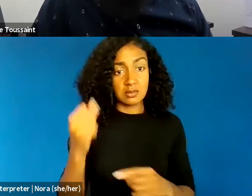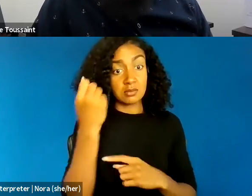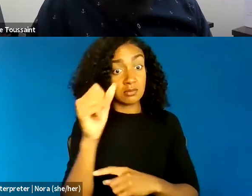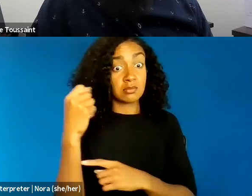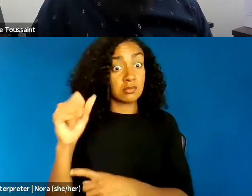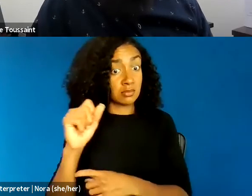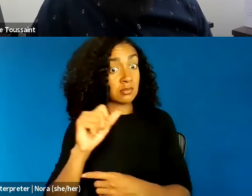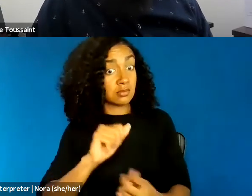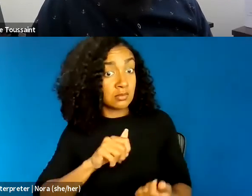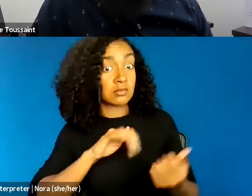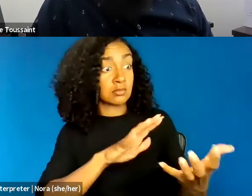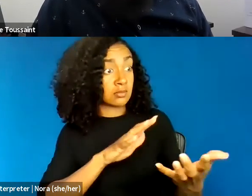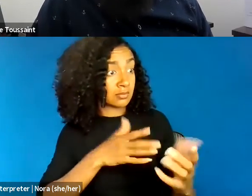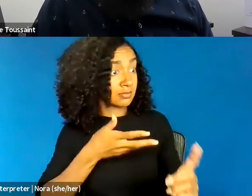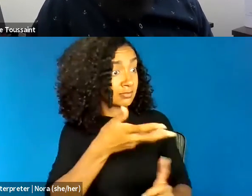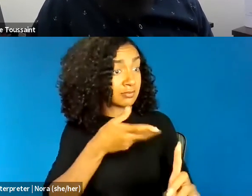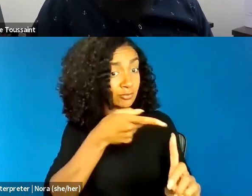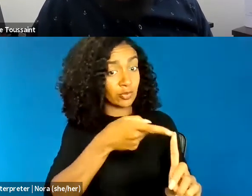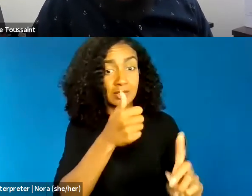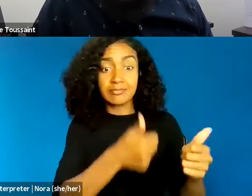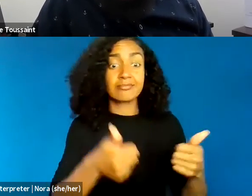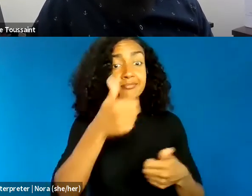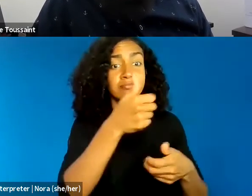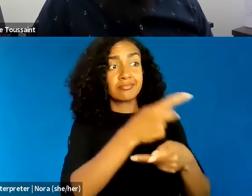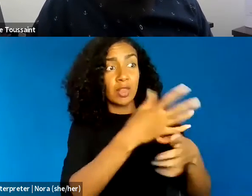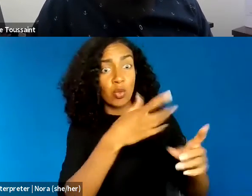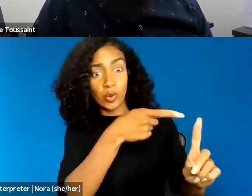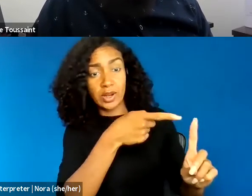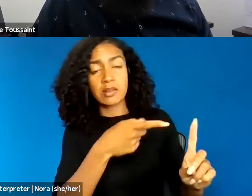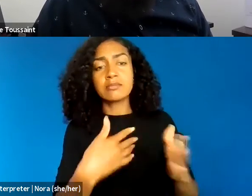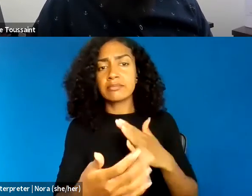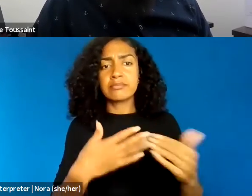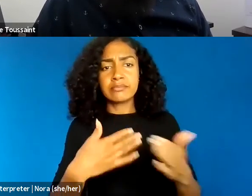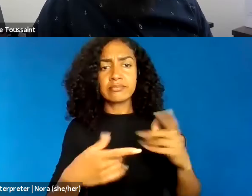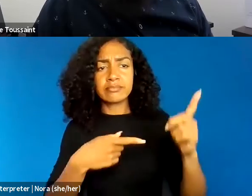even when delivered in response to unjustified yet ubiquitous police aggression,